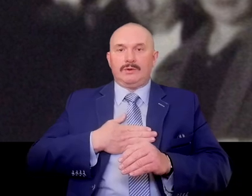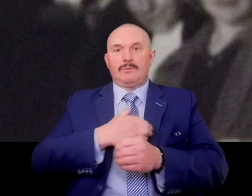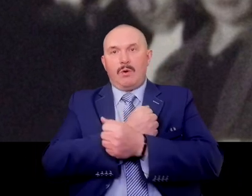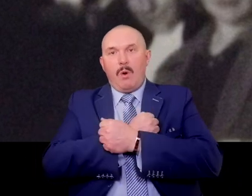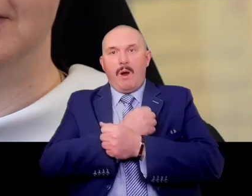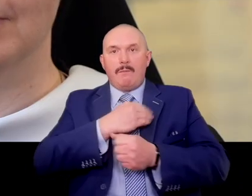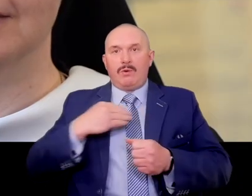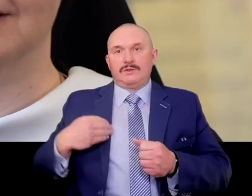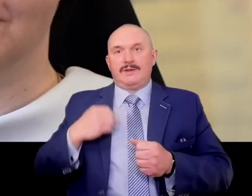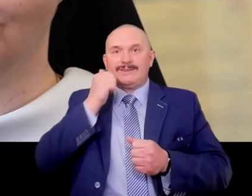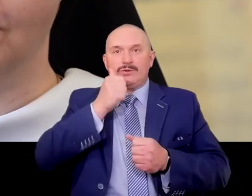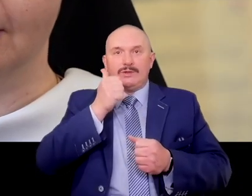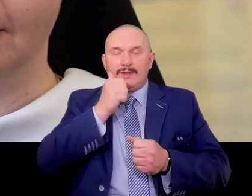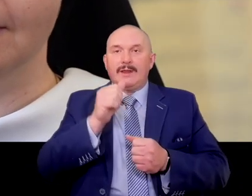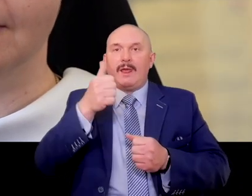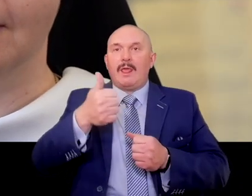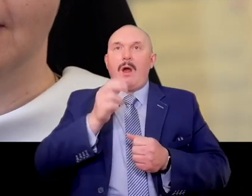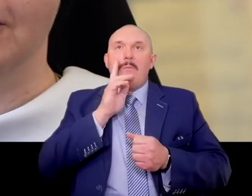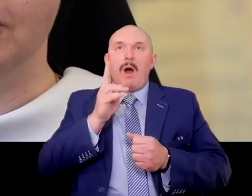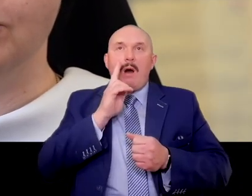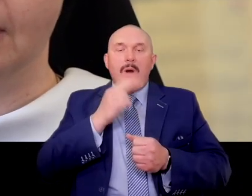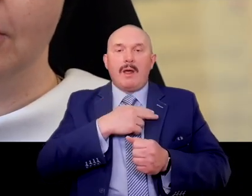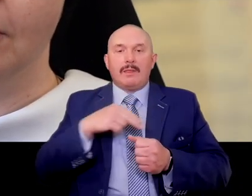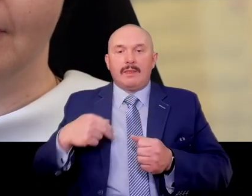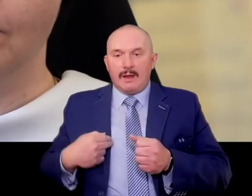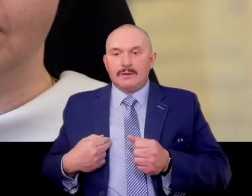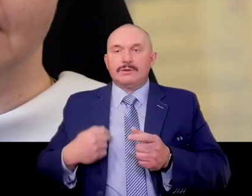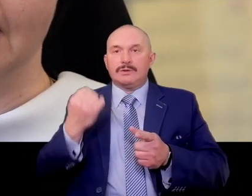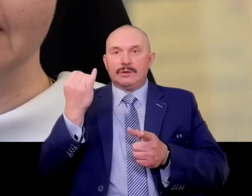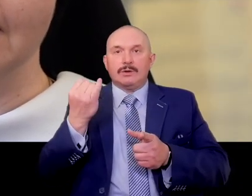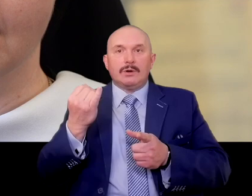One of our students' mothers, the day before Sister Alicja was arrested,